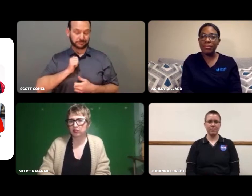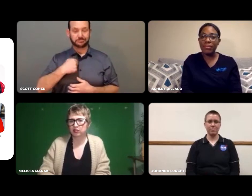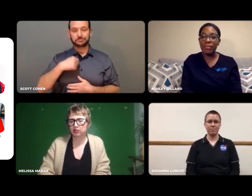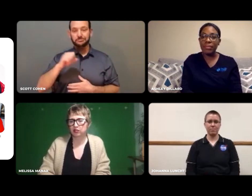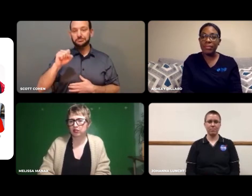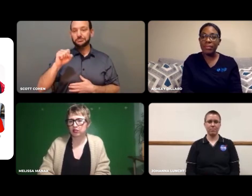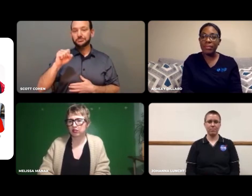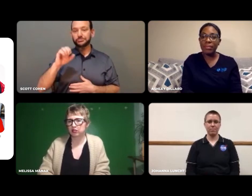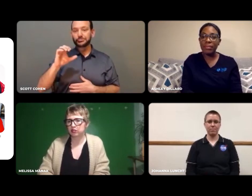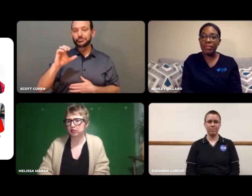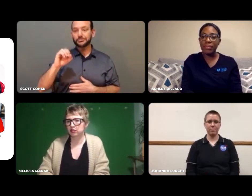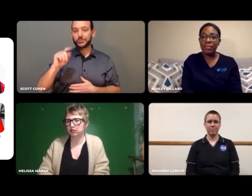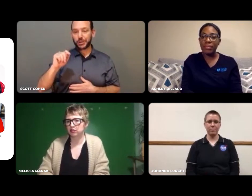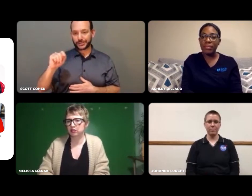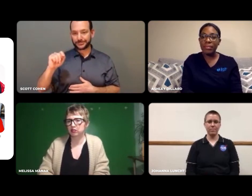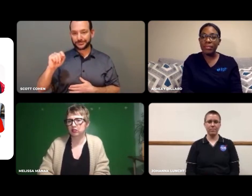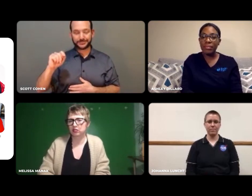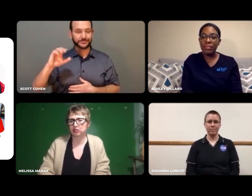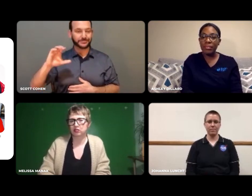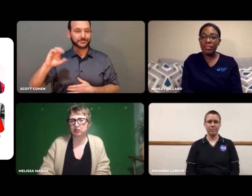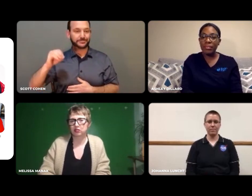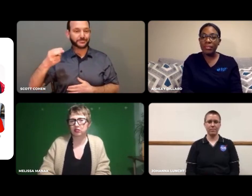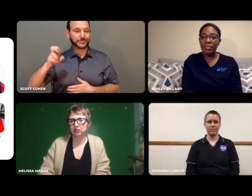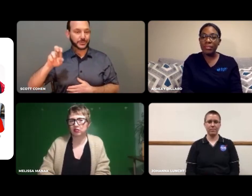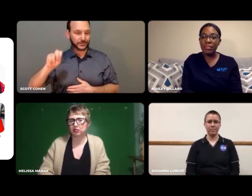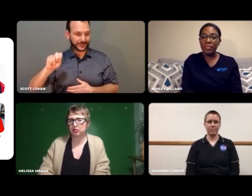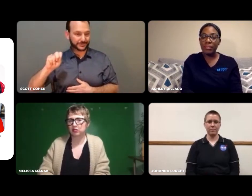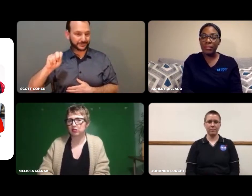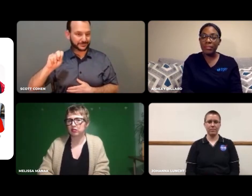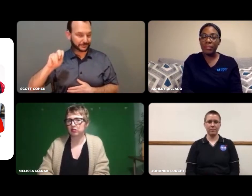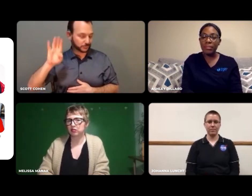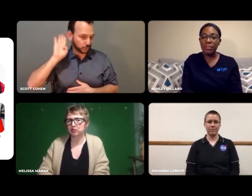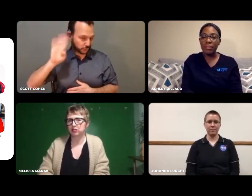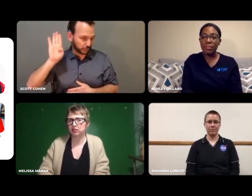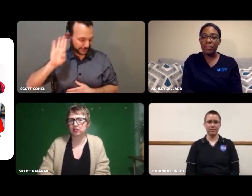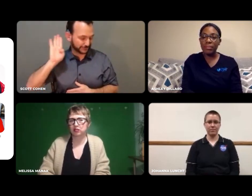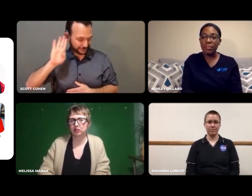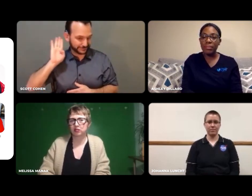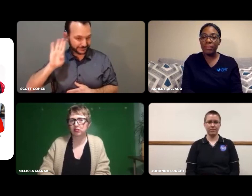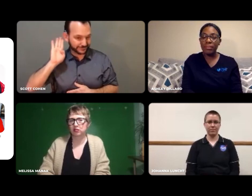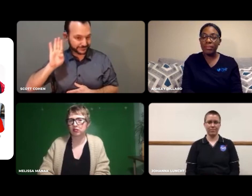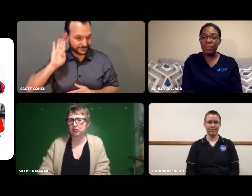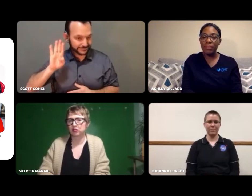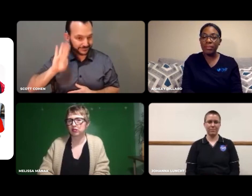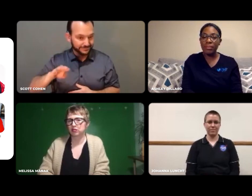I'm Scott Cohen. (name sign)